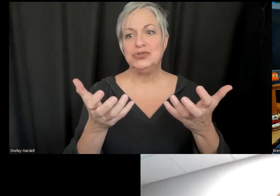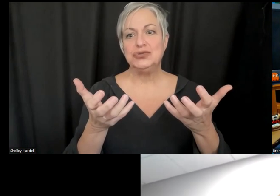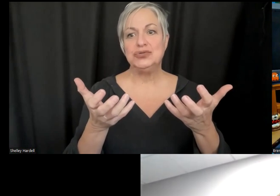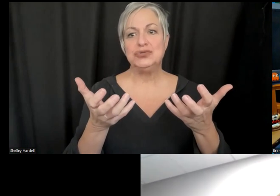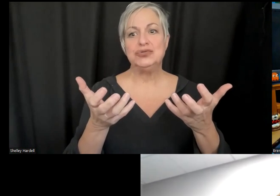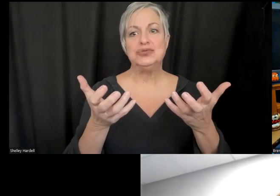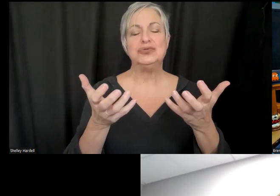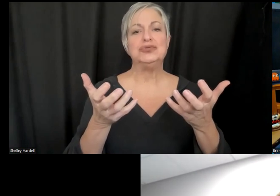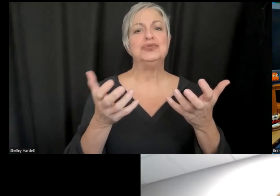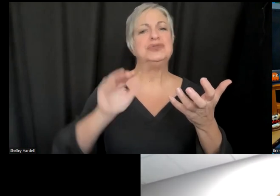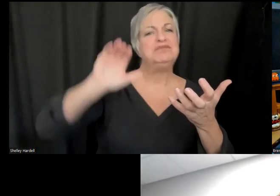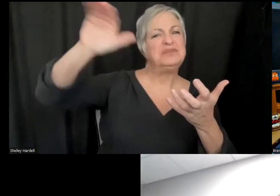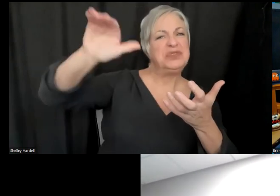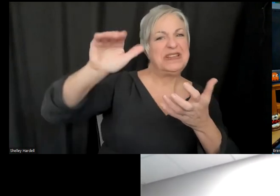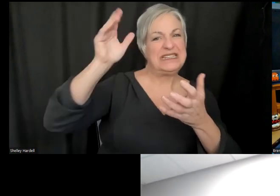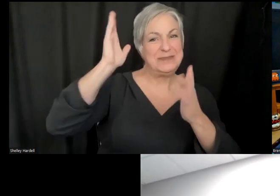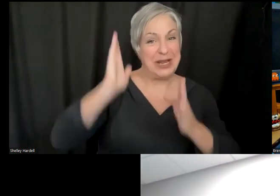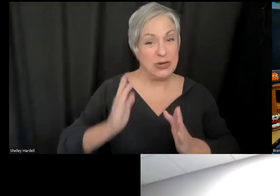speakers to see if there any final comments before we round